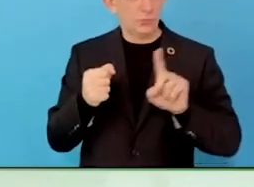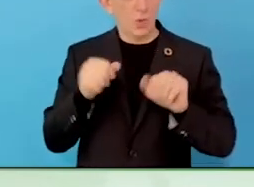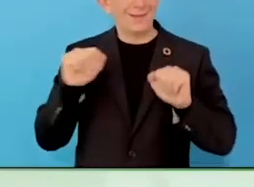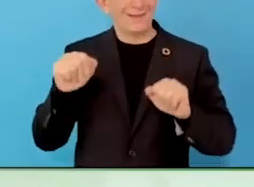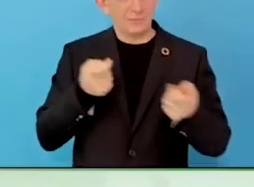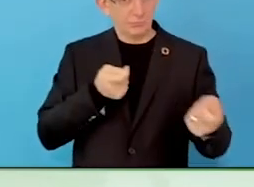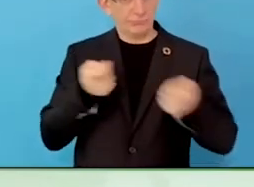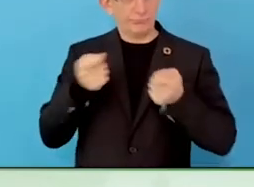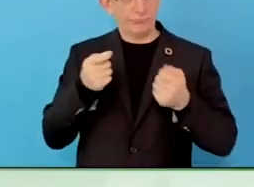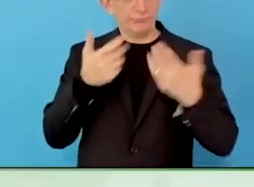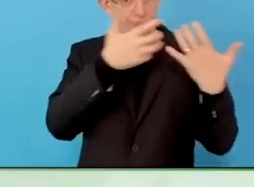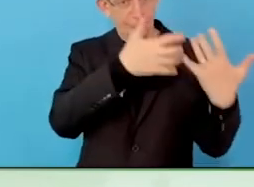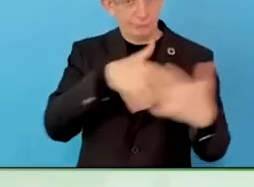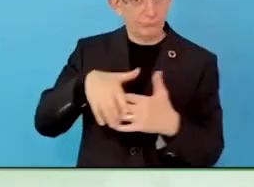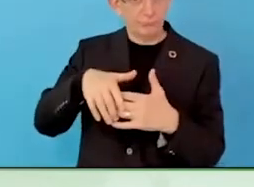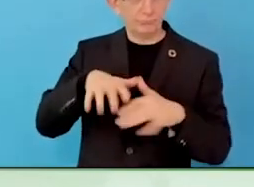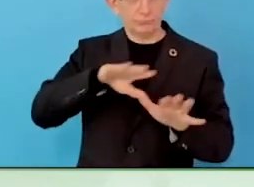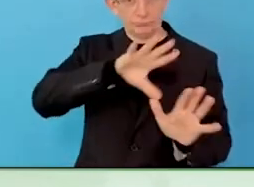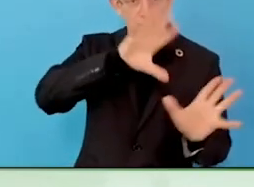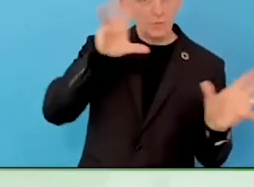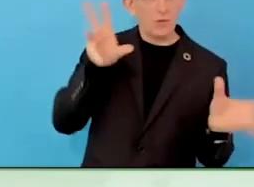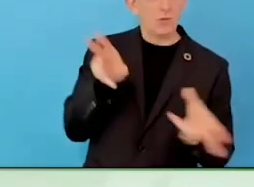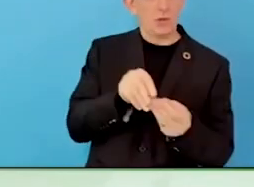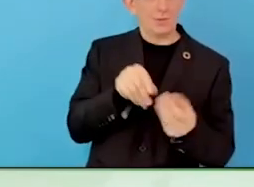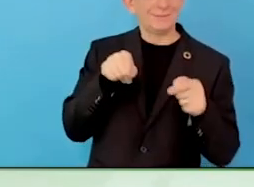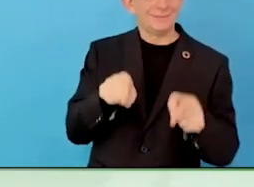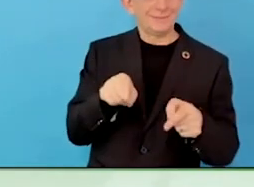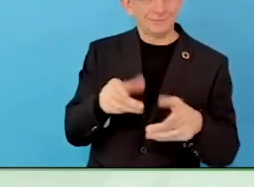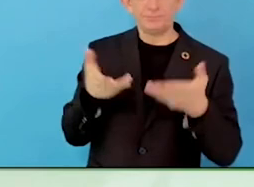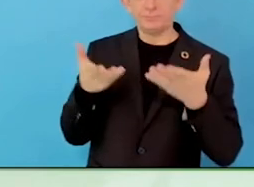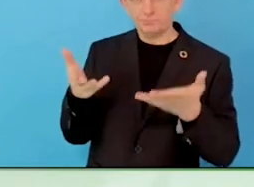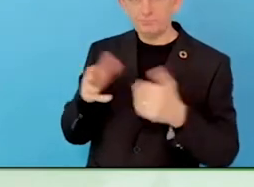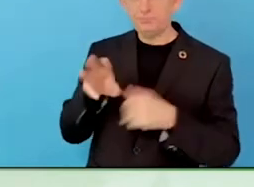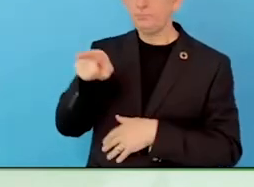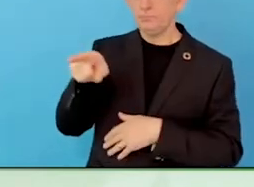I know that we are finding this with PwC.